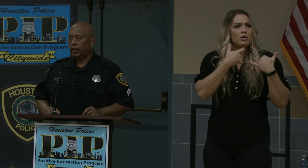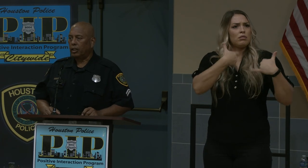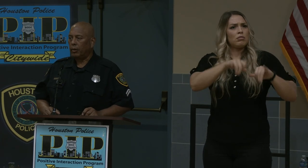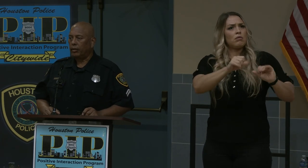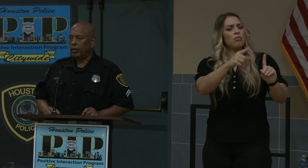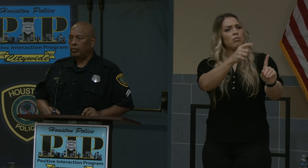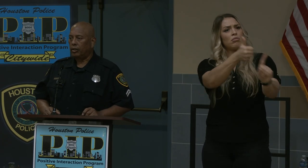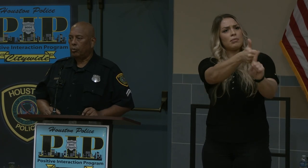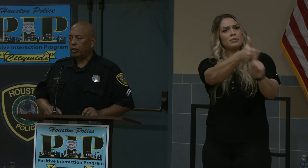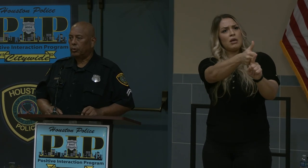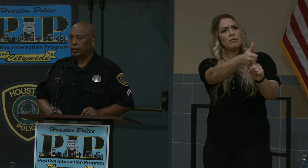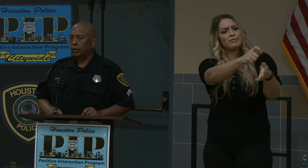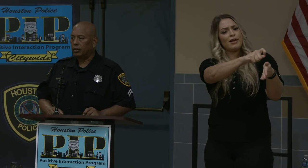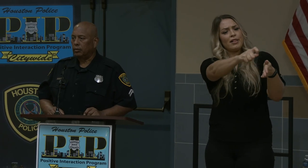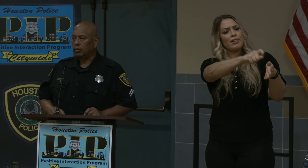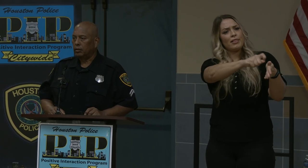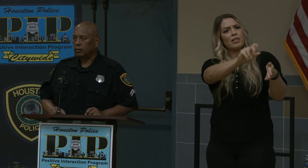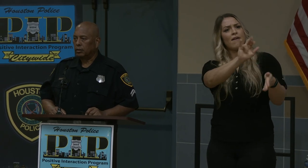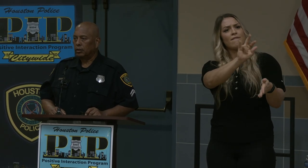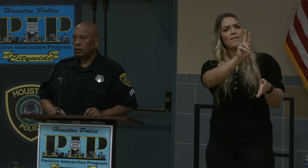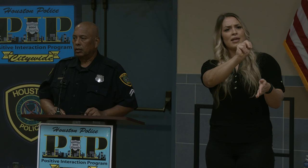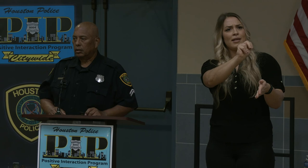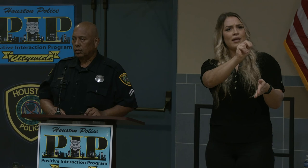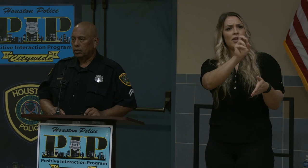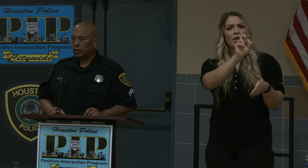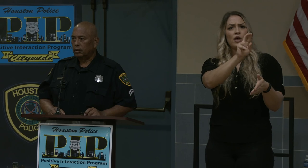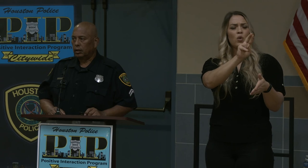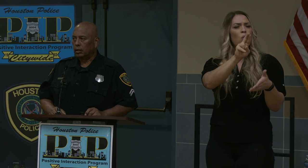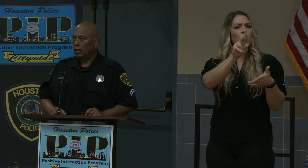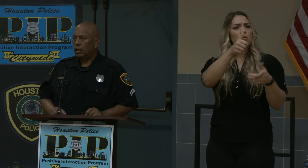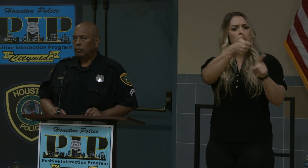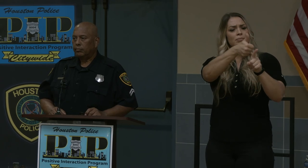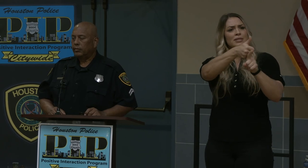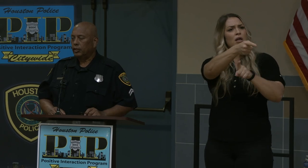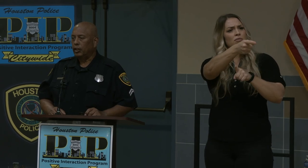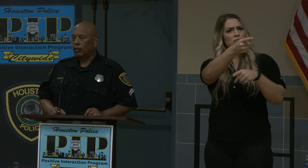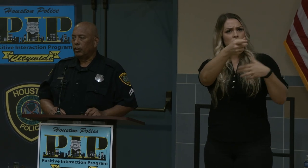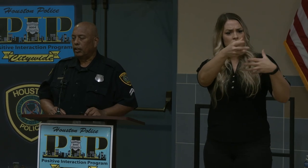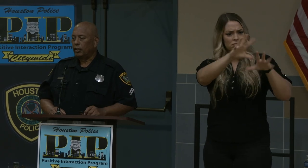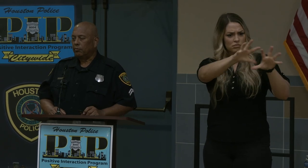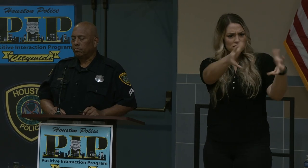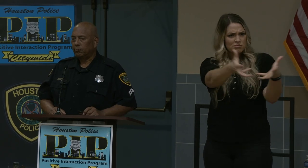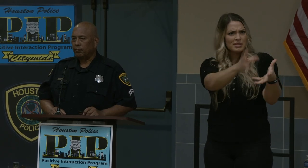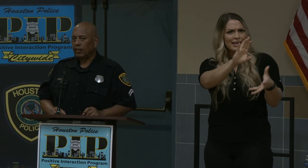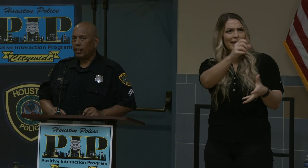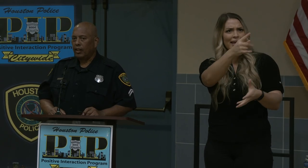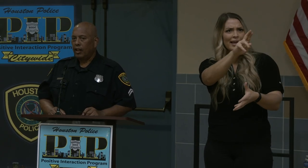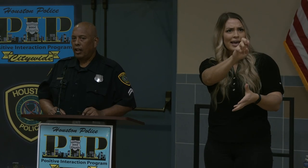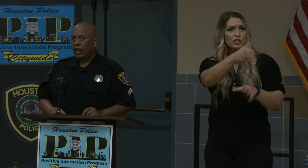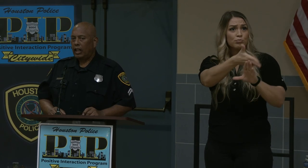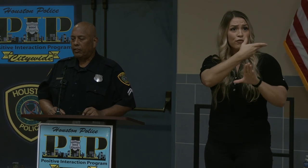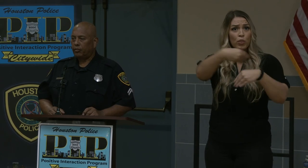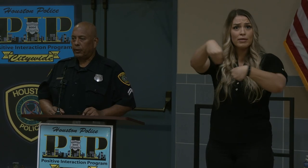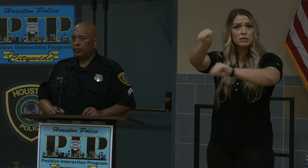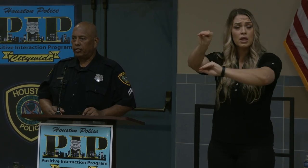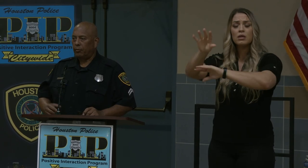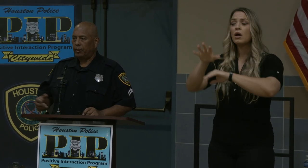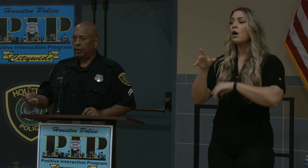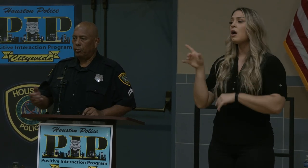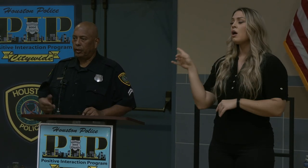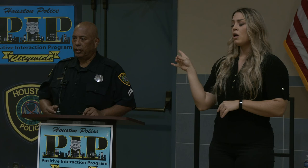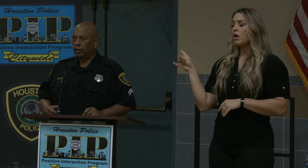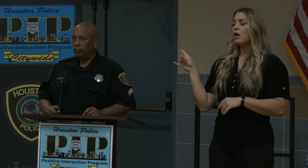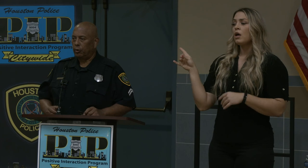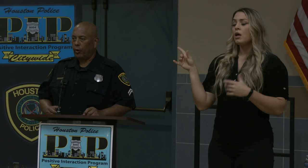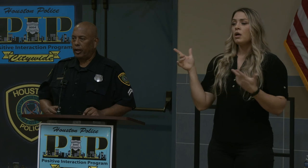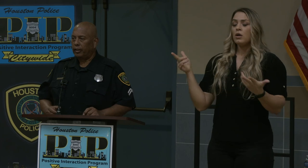anybody's actually worked with you know um i've experienced the same thing with uh with wire